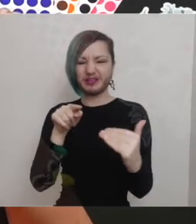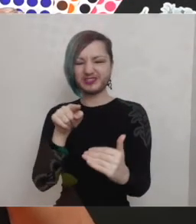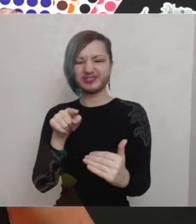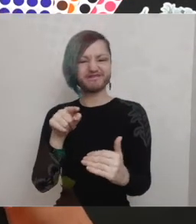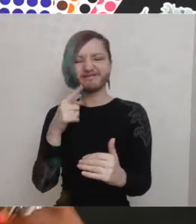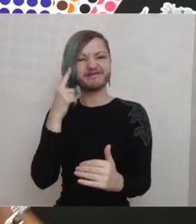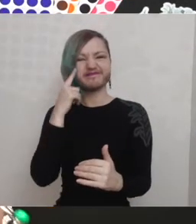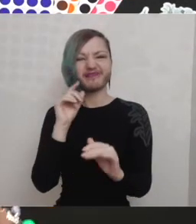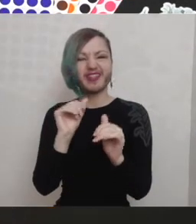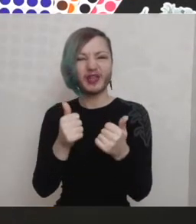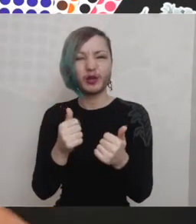we'll lay it down but we'll see